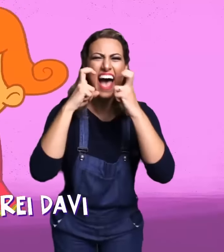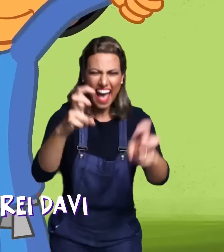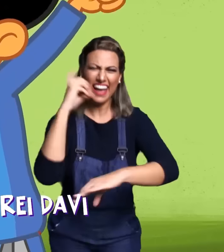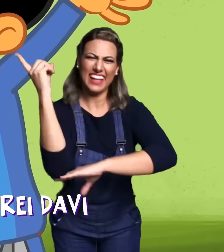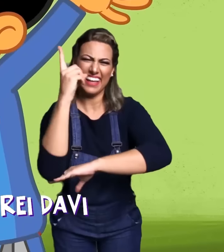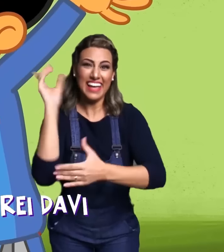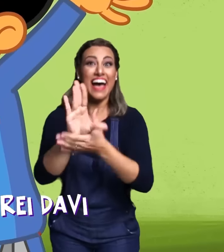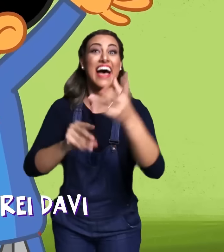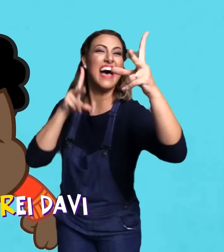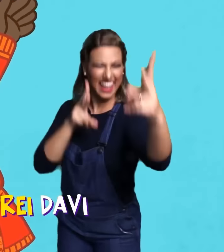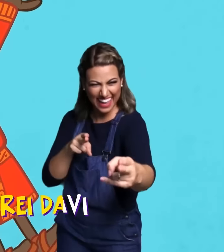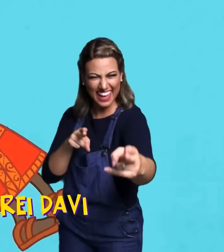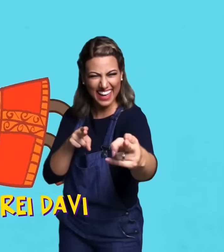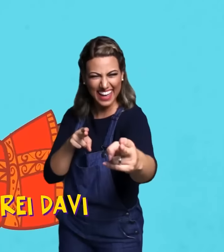LIKE KING DAVID